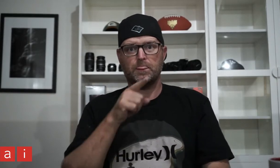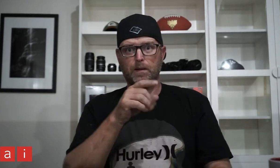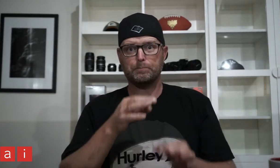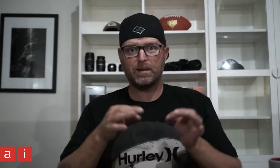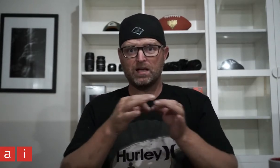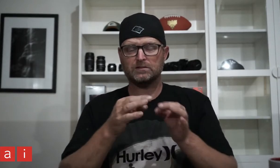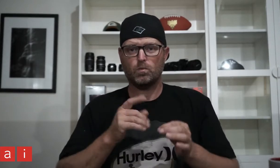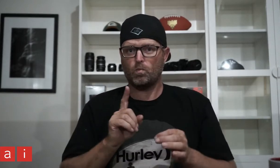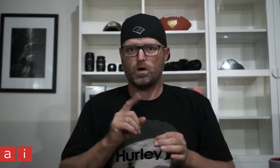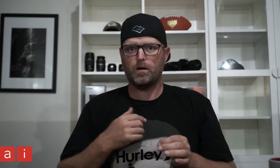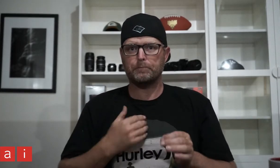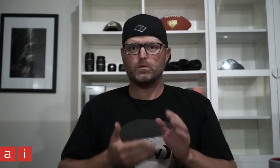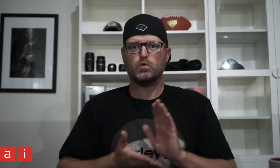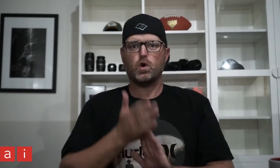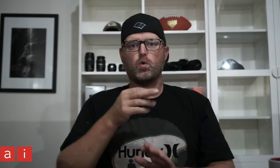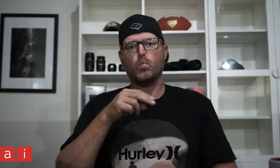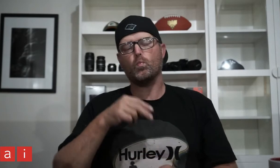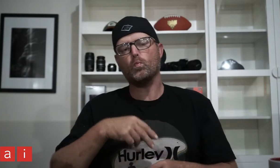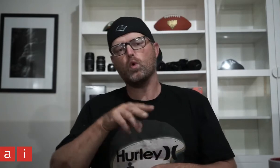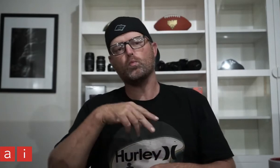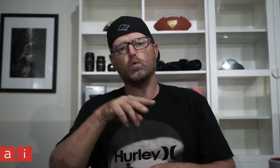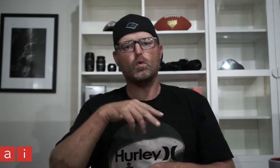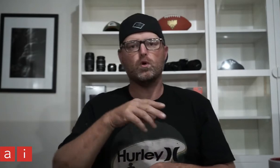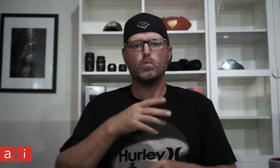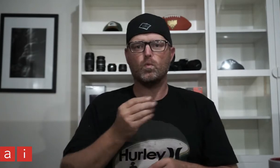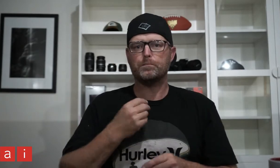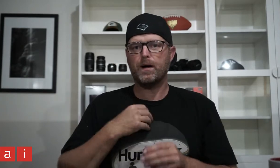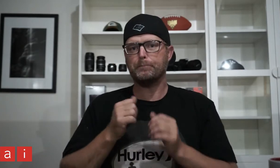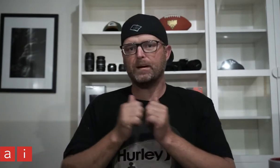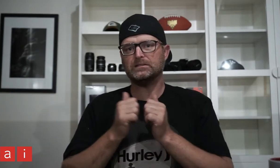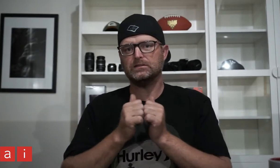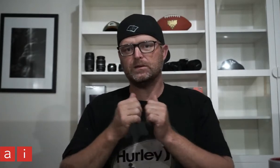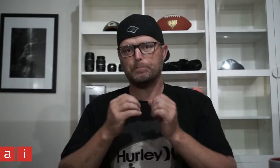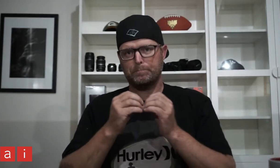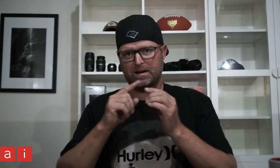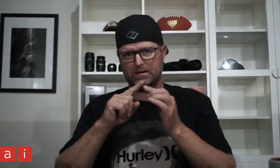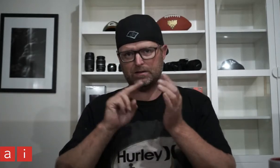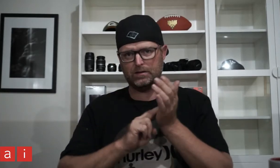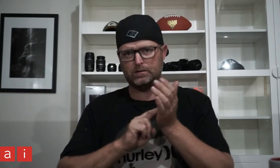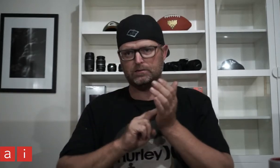That place where I went walking with my mate Ben,